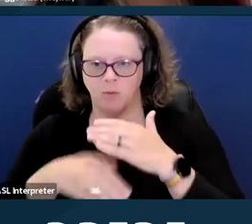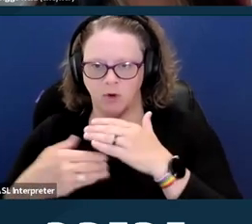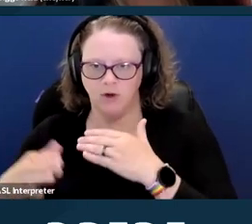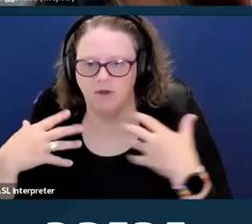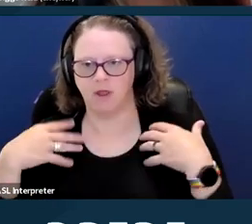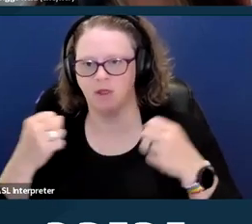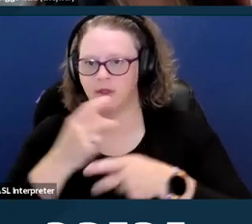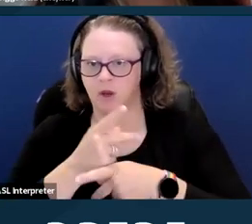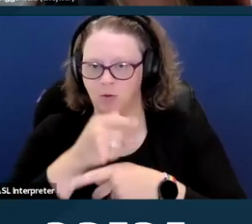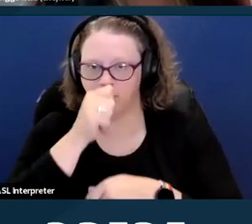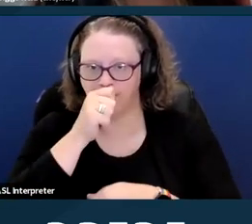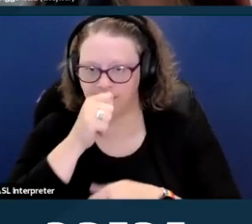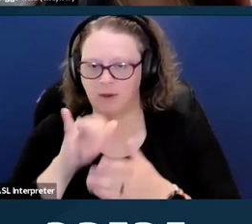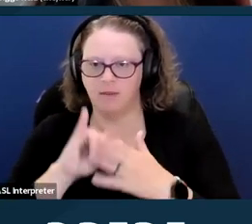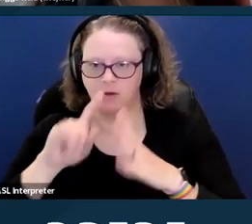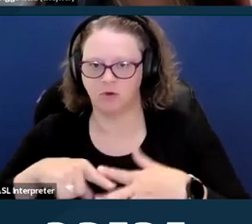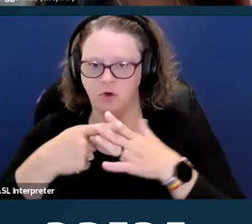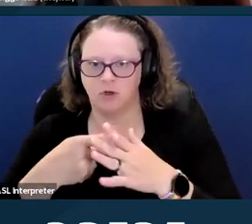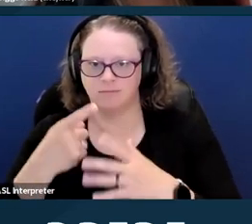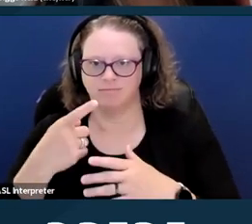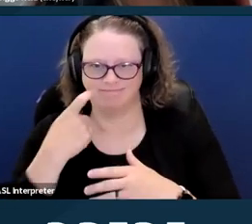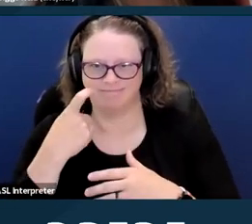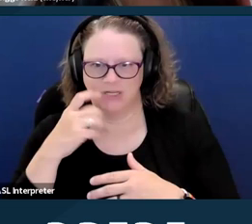And it went into effect this week on June 25th.